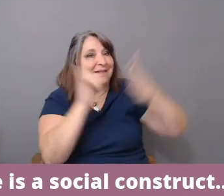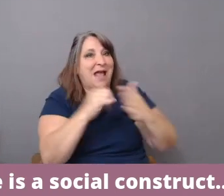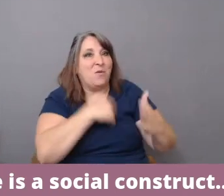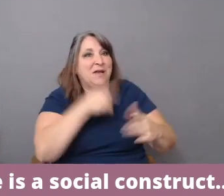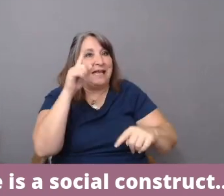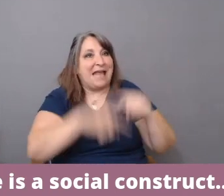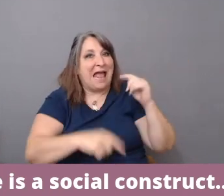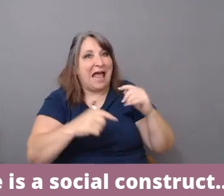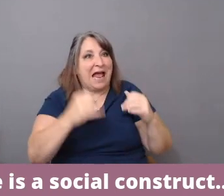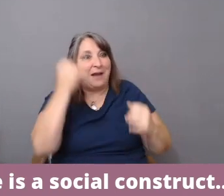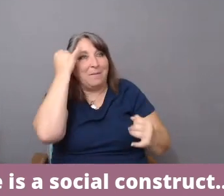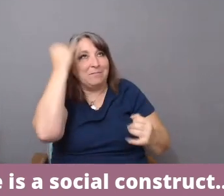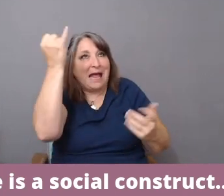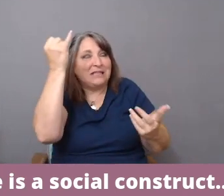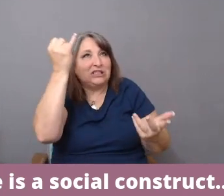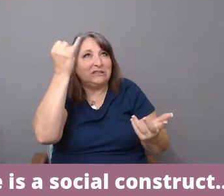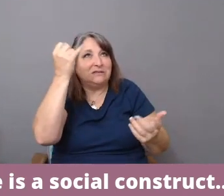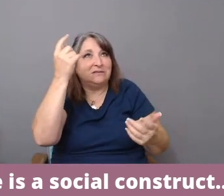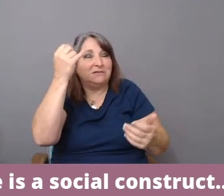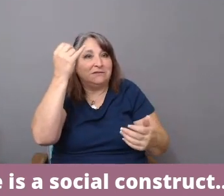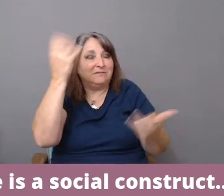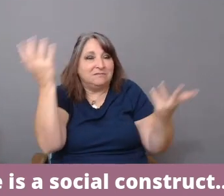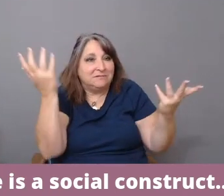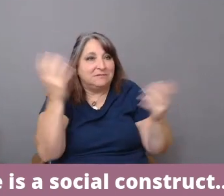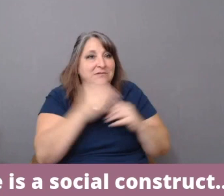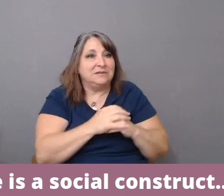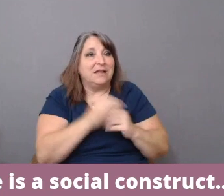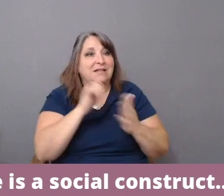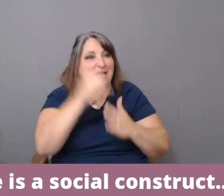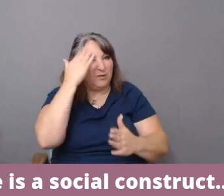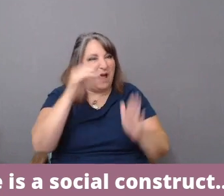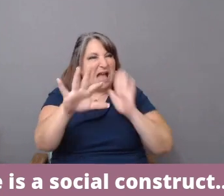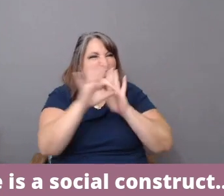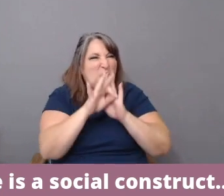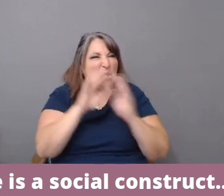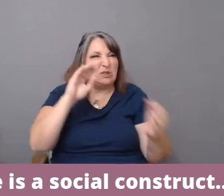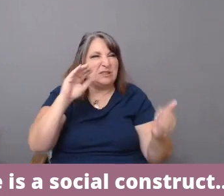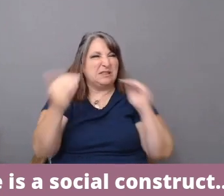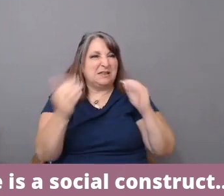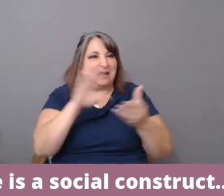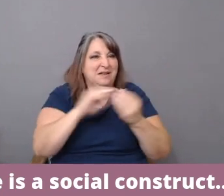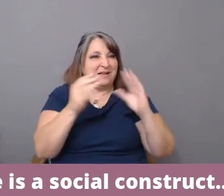it exists in reality. That's why I chose the metaphor or the storytelling trope